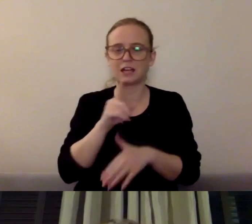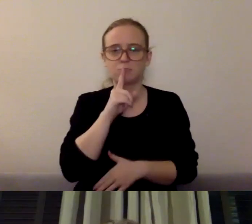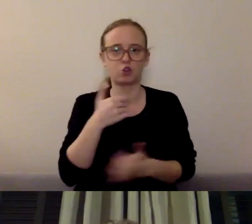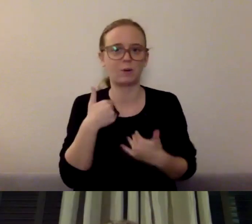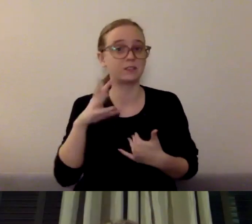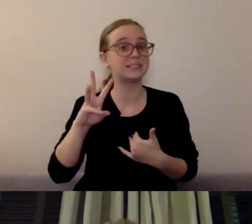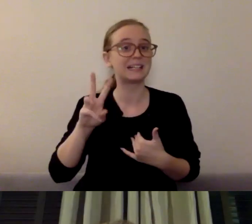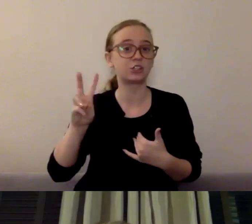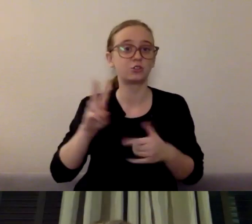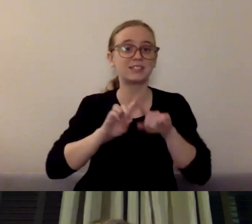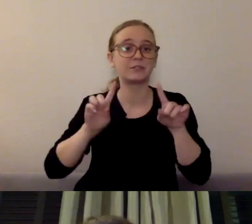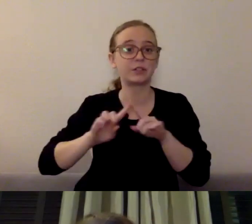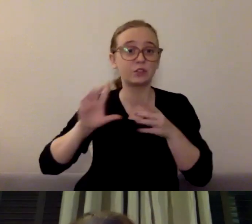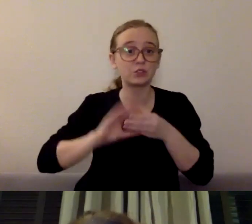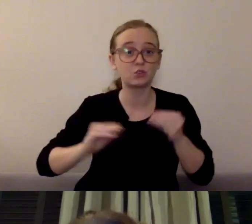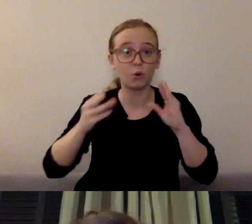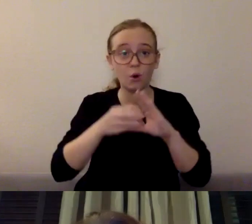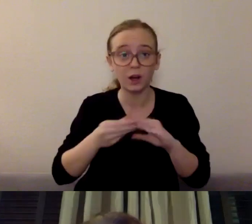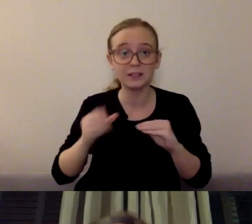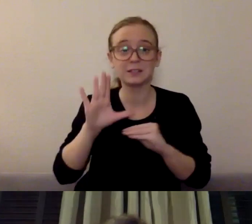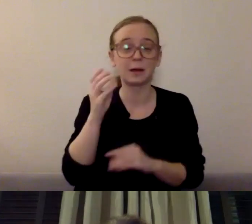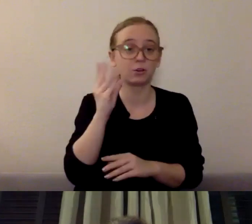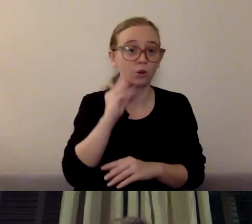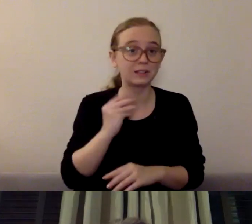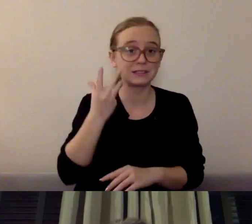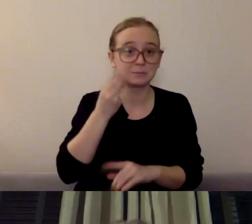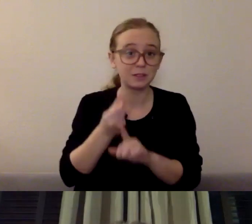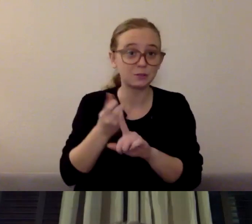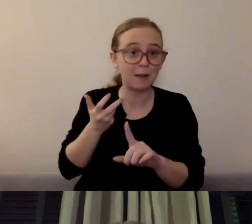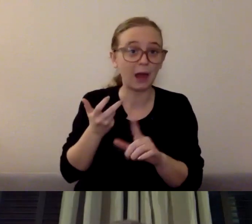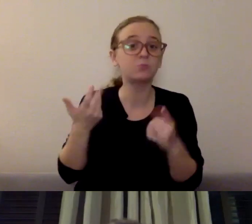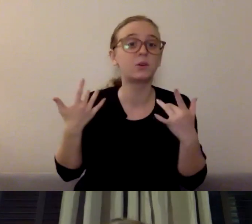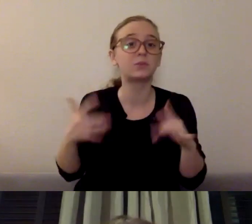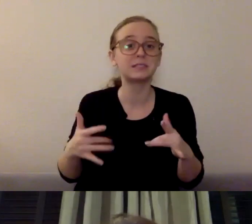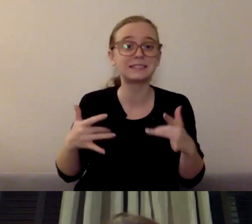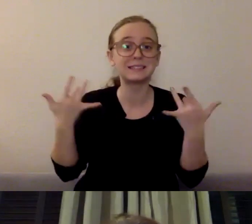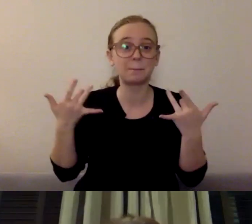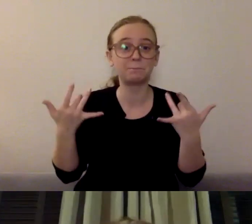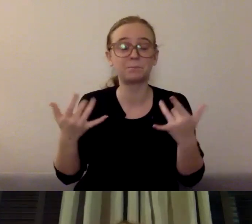And everyone is experiencing this differently and we're all coping differently,